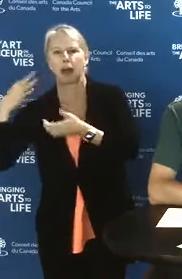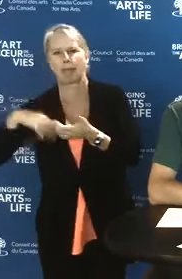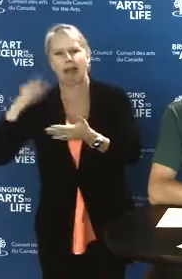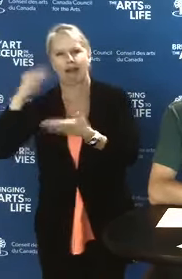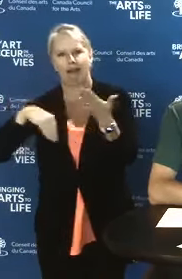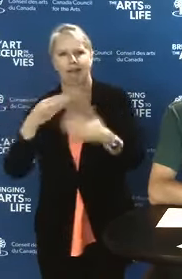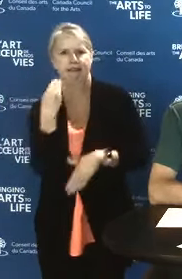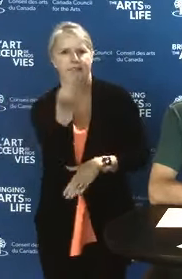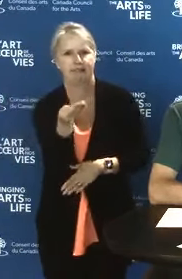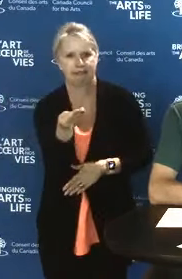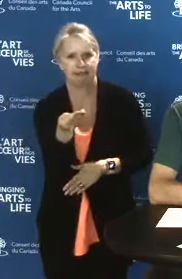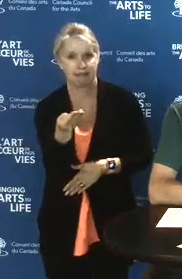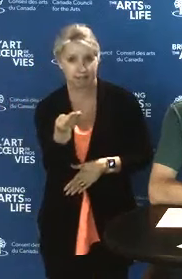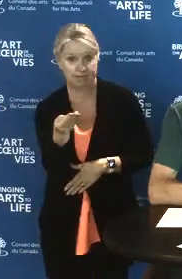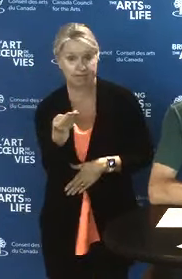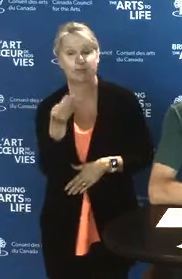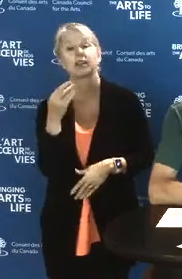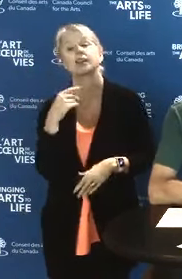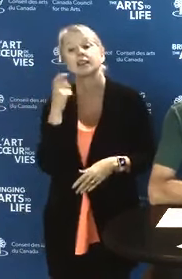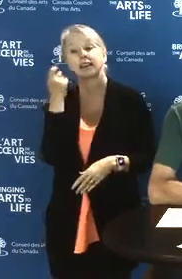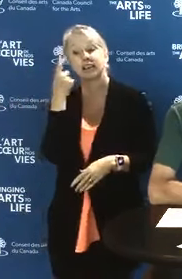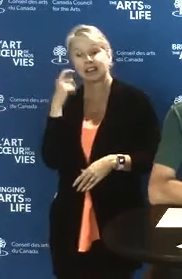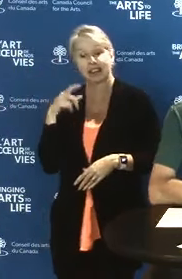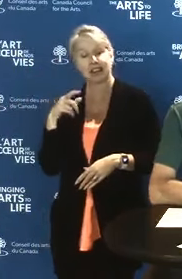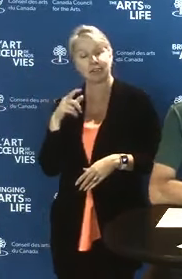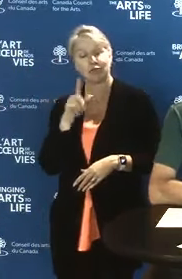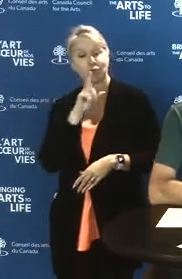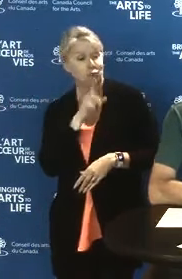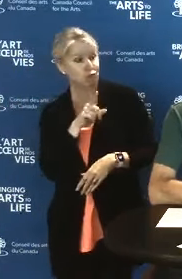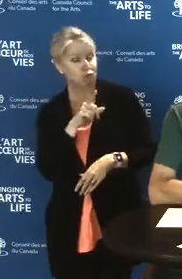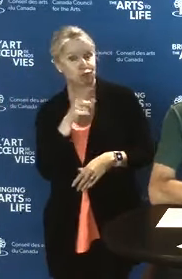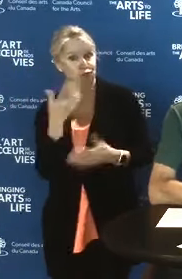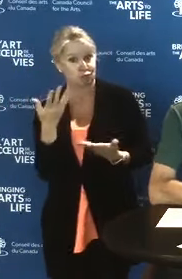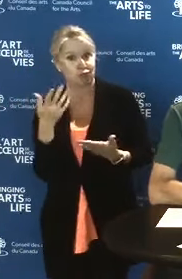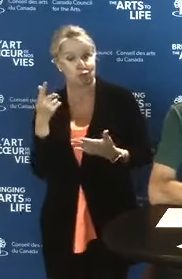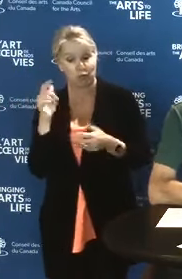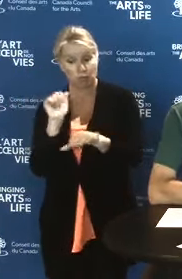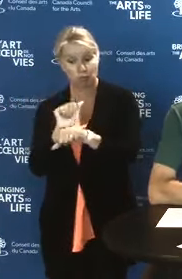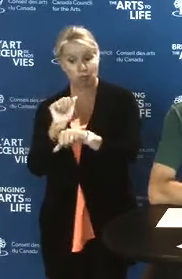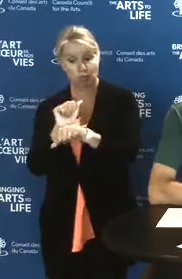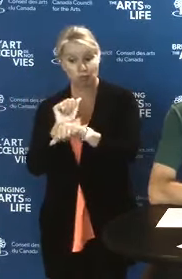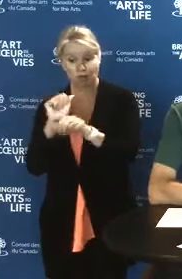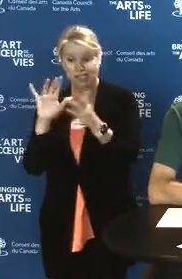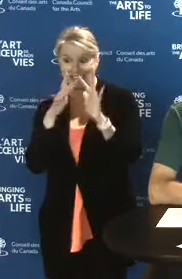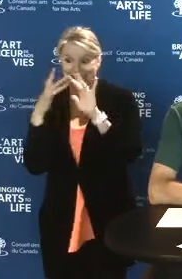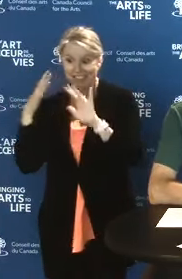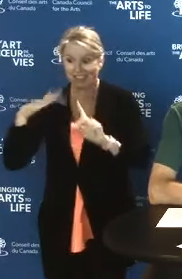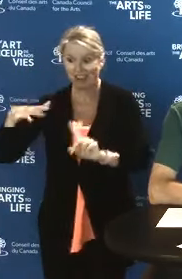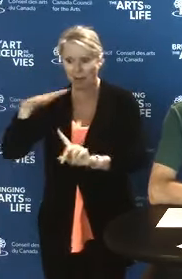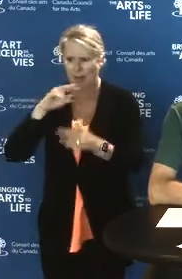When you think about it, working in a digital environment means working in a network,